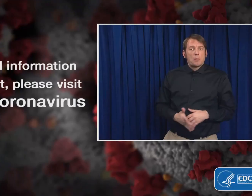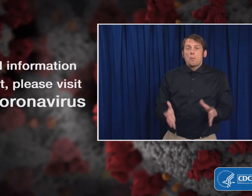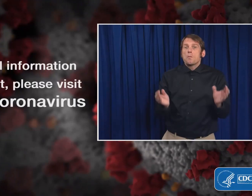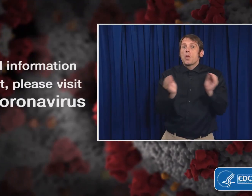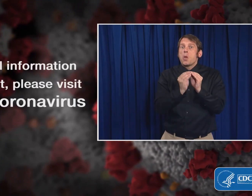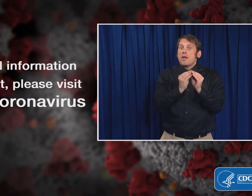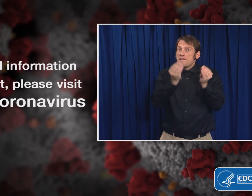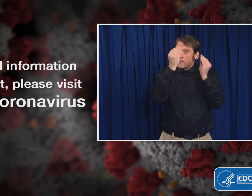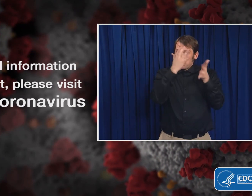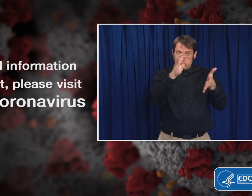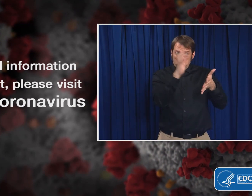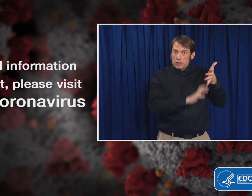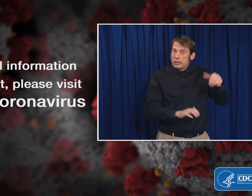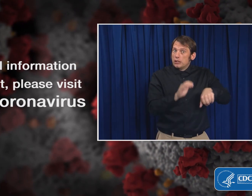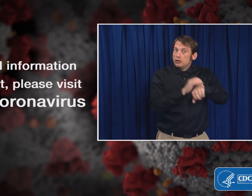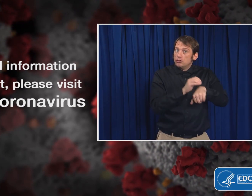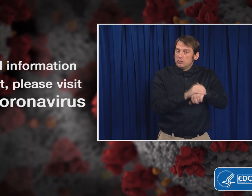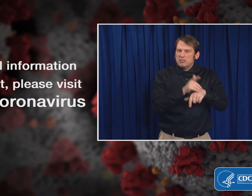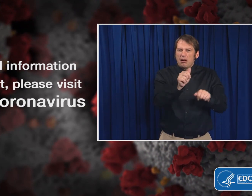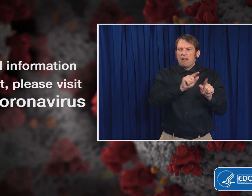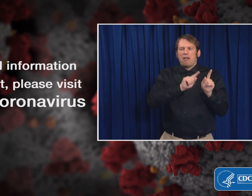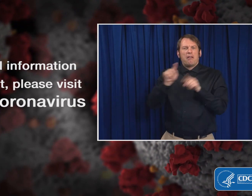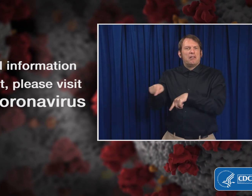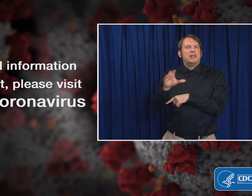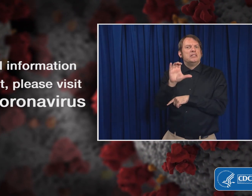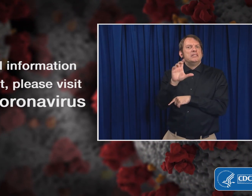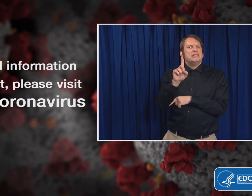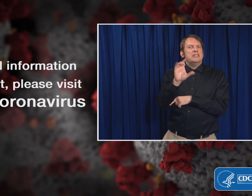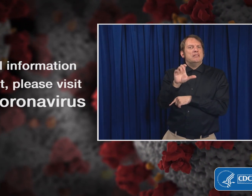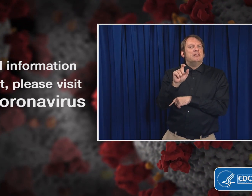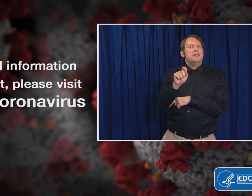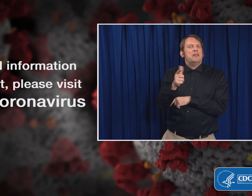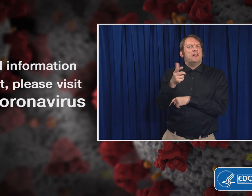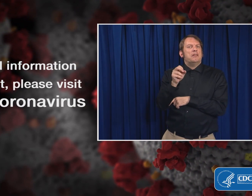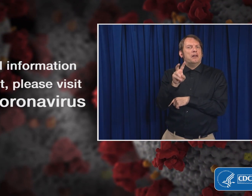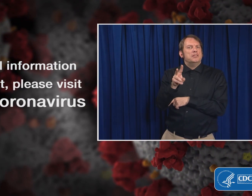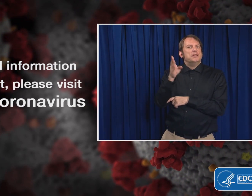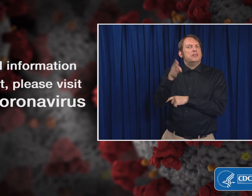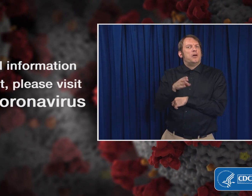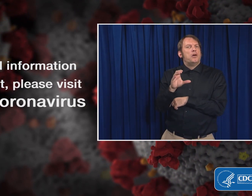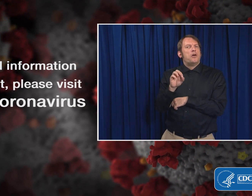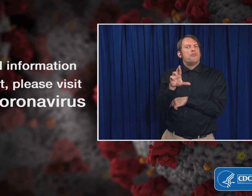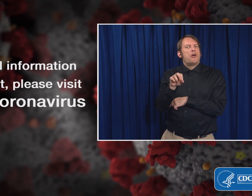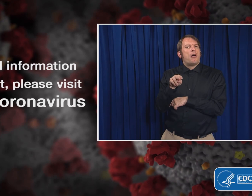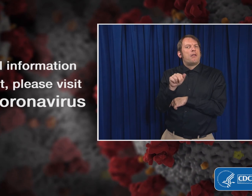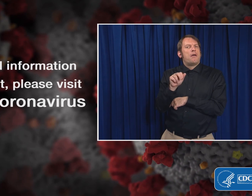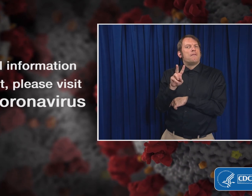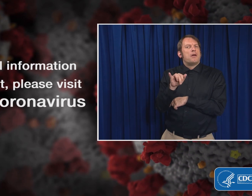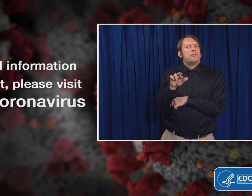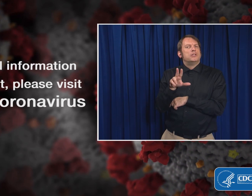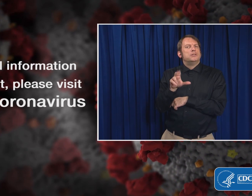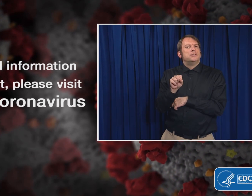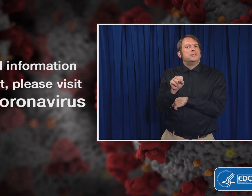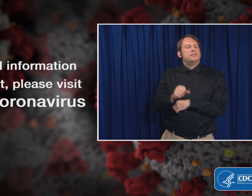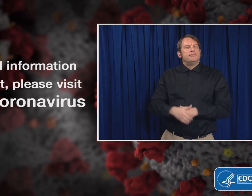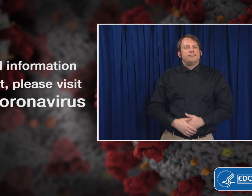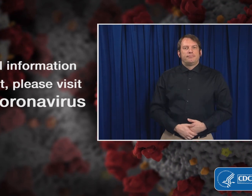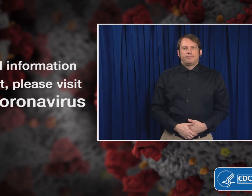For additional information in English text, please visit cdc.gov/coronavirus.